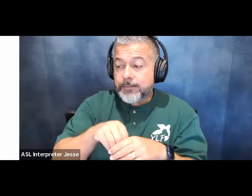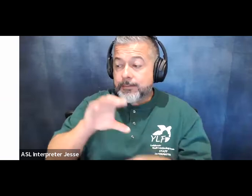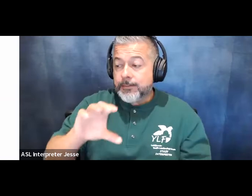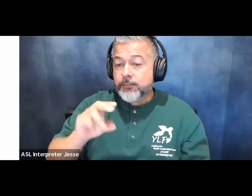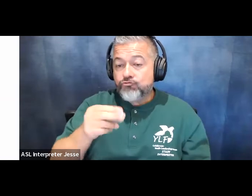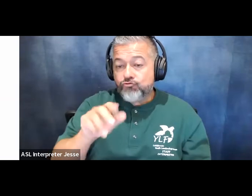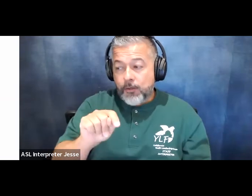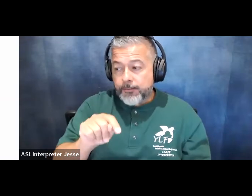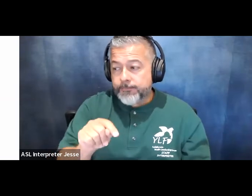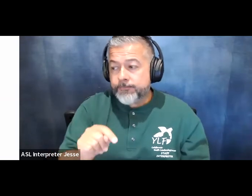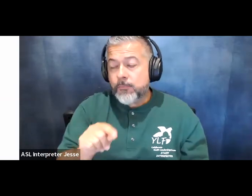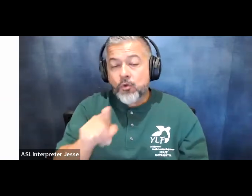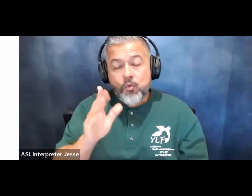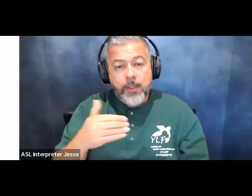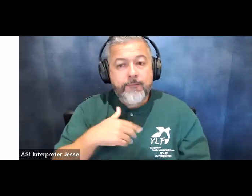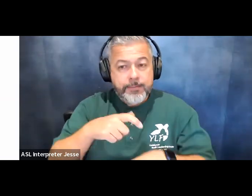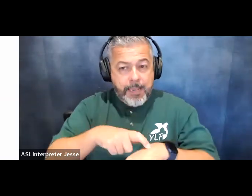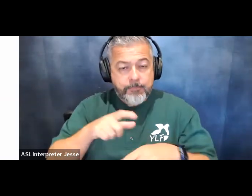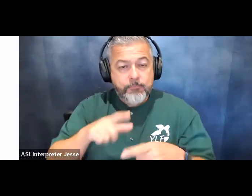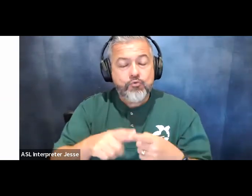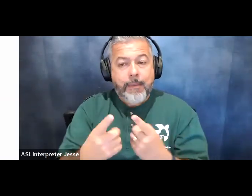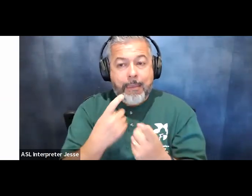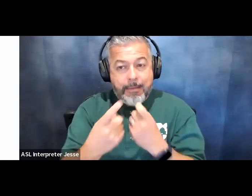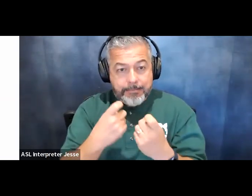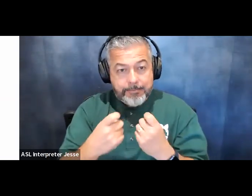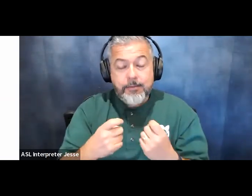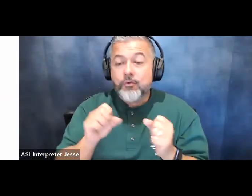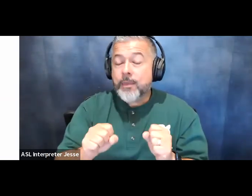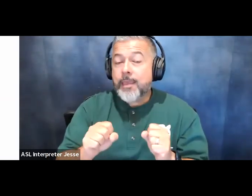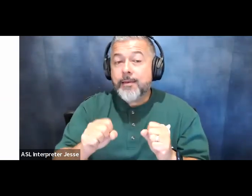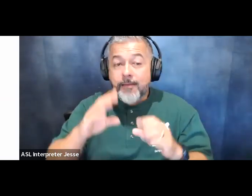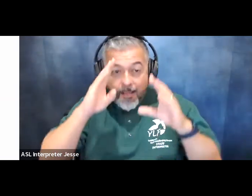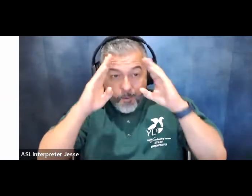to tell us where they're from um so you for now can say hello to each other in the chat